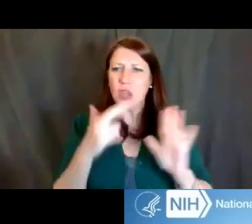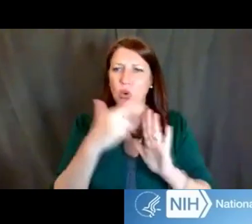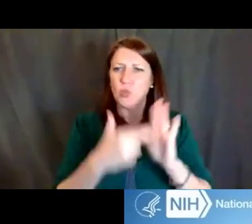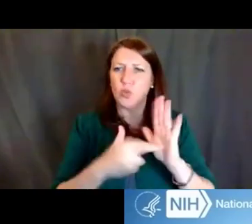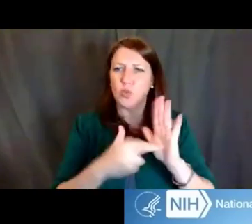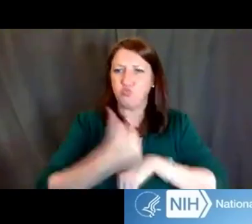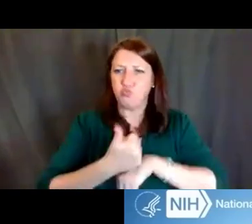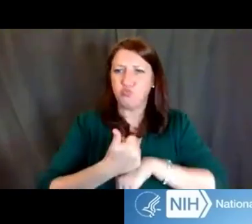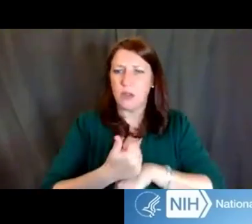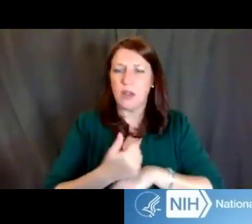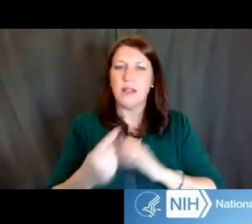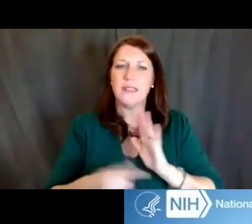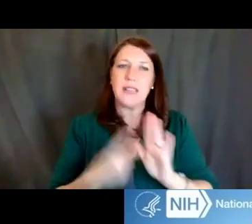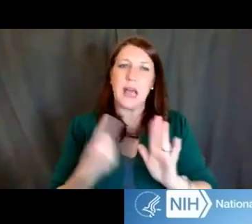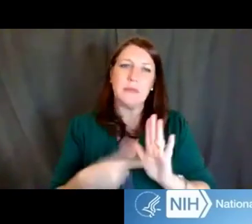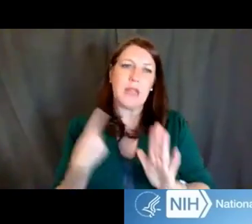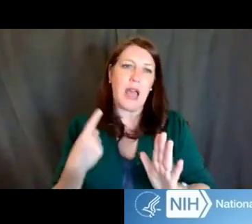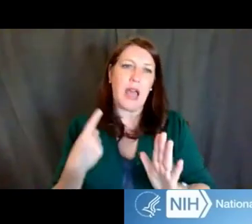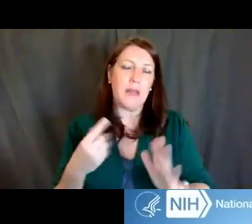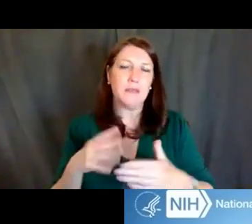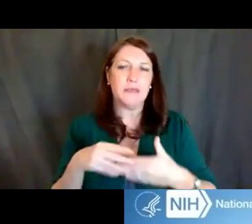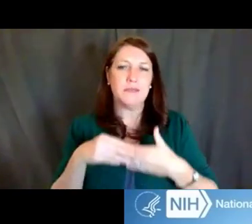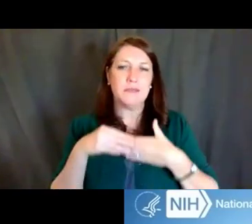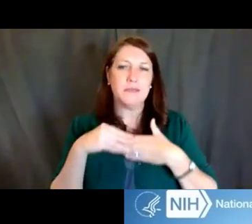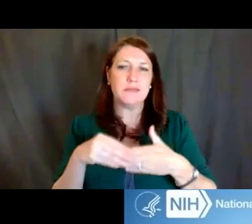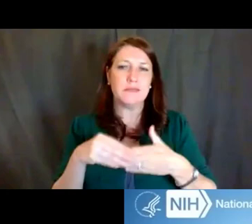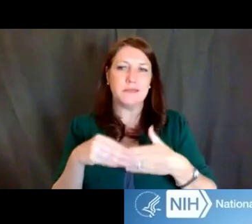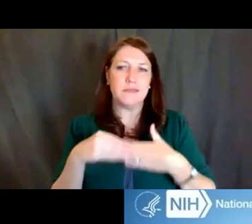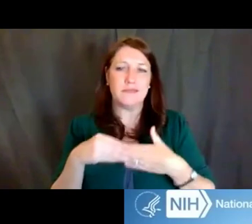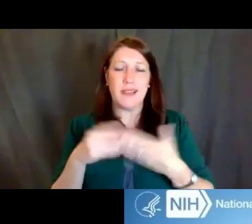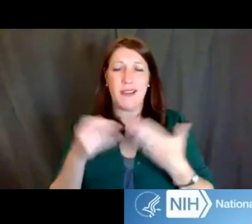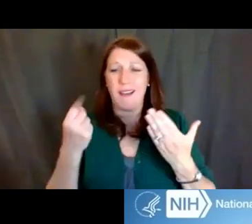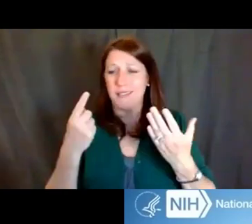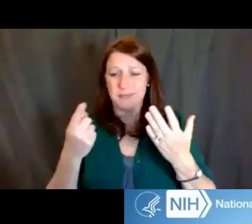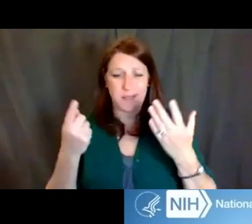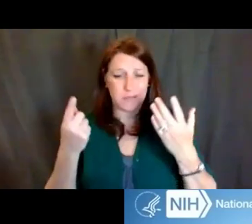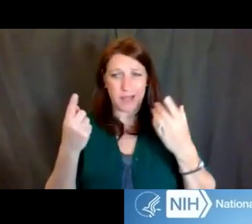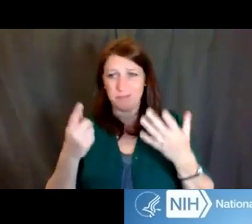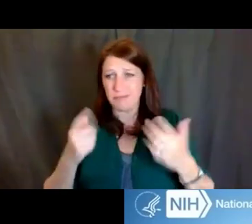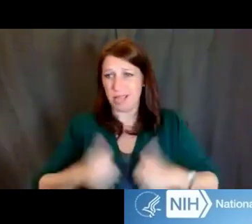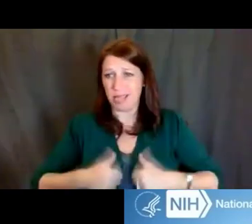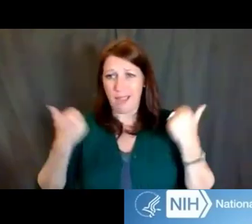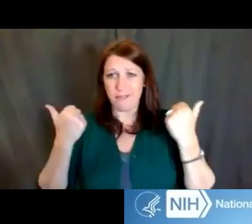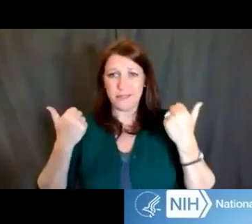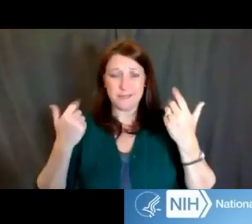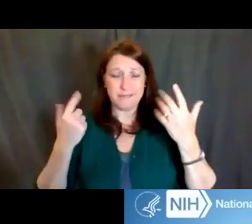sometimes there is that wiggle room. And we do understand that sometimes life dictates your career choices.